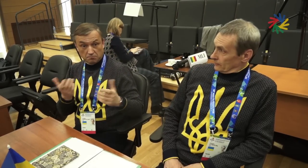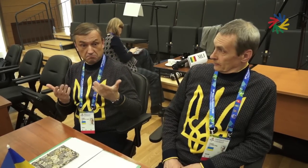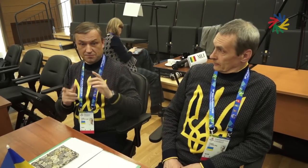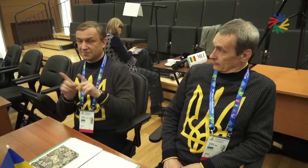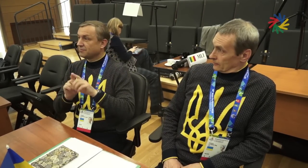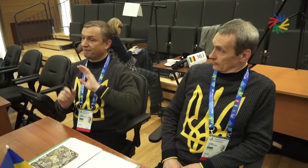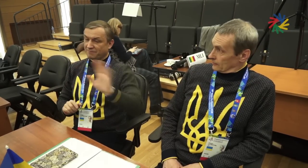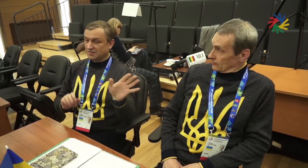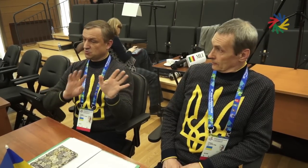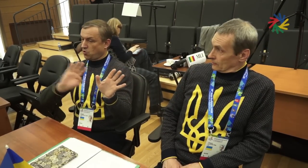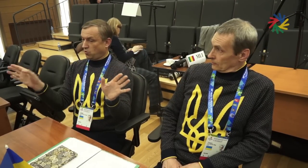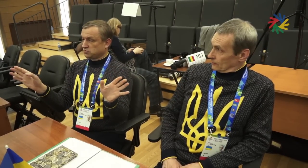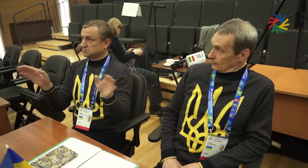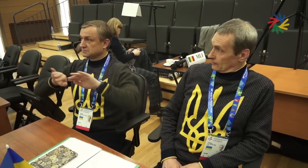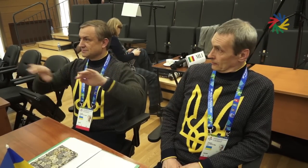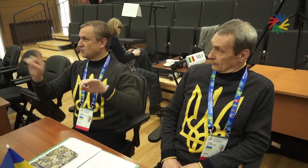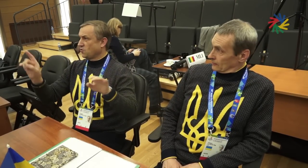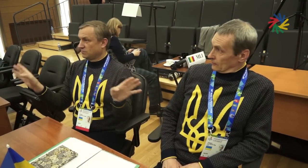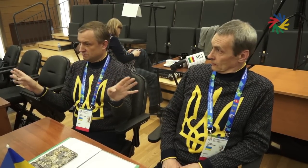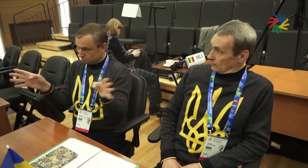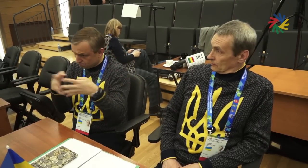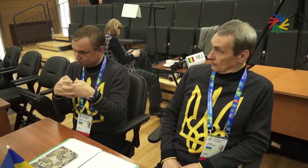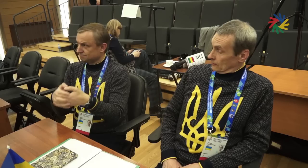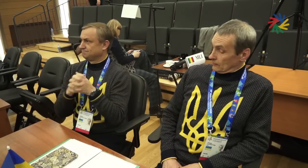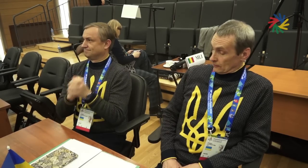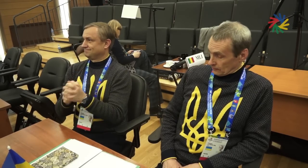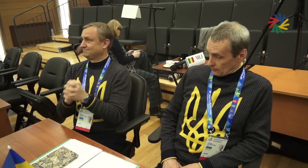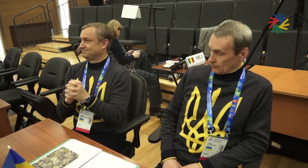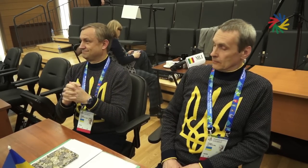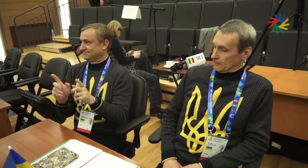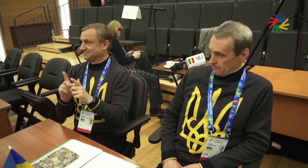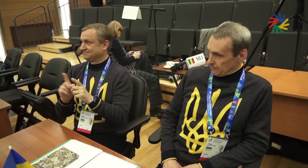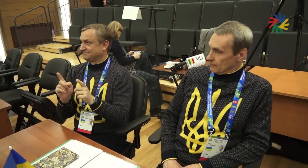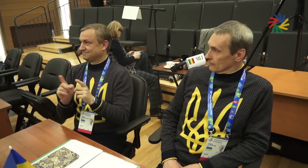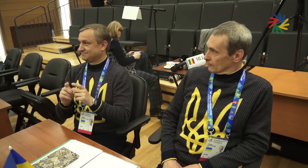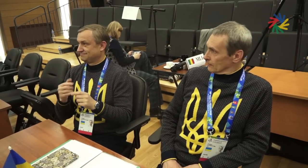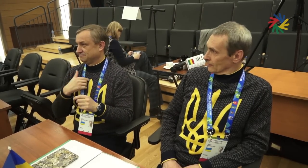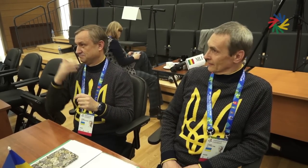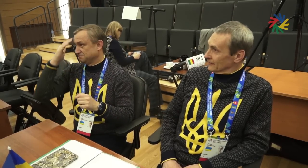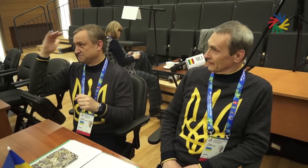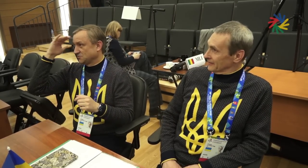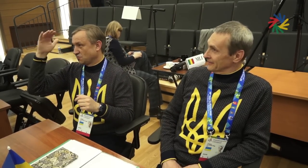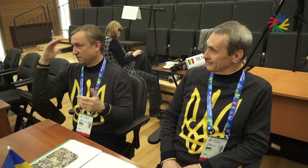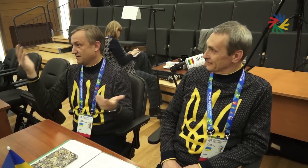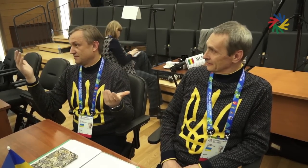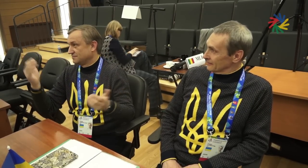West from the East, however, my philosophy is that it does not matter where one comes from as long as we work together towards the same goal.